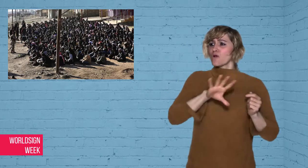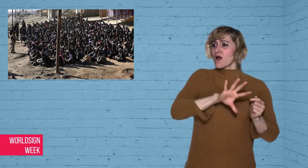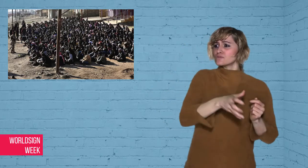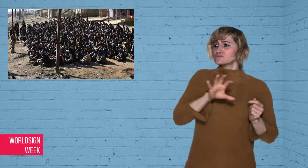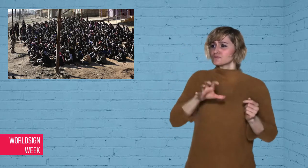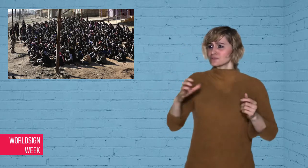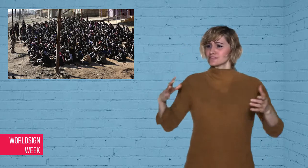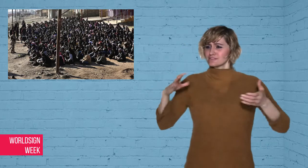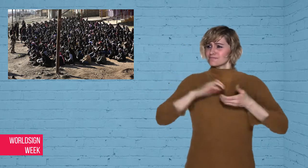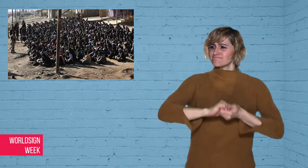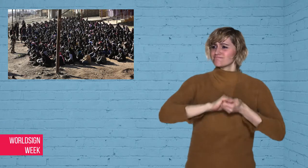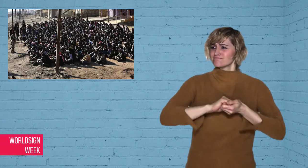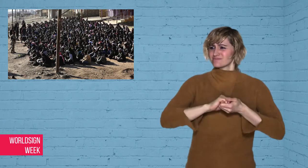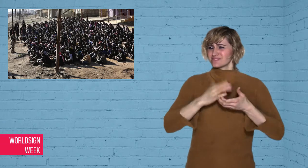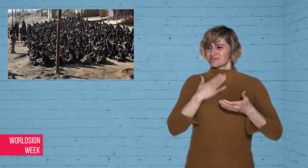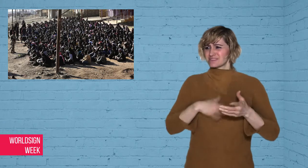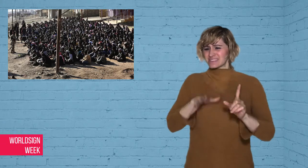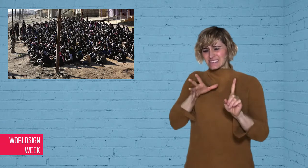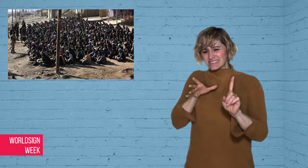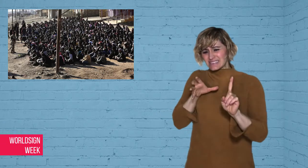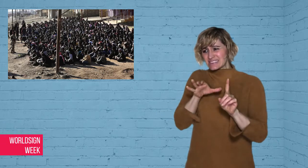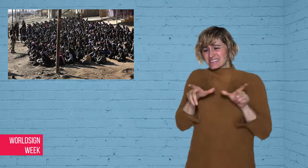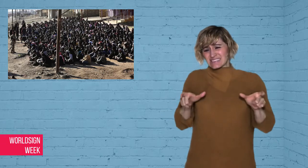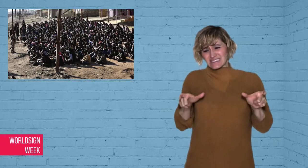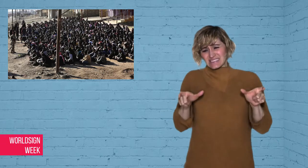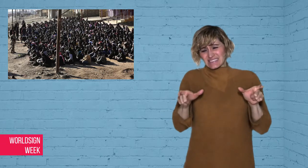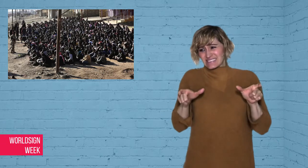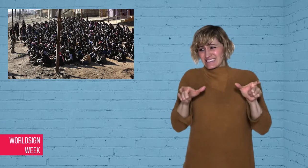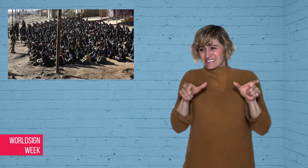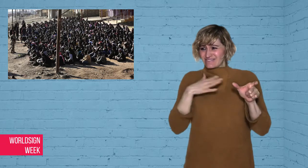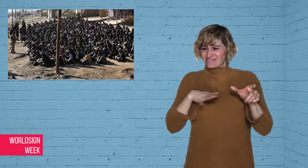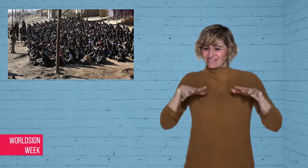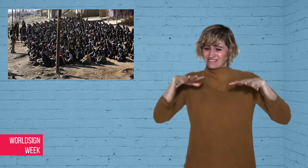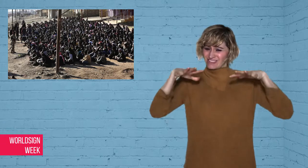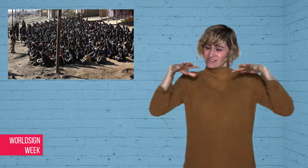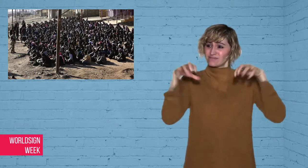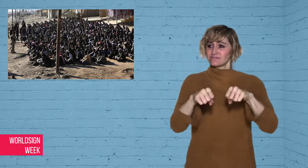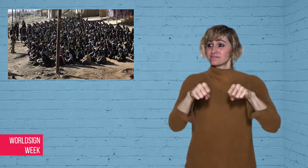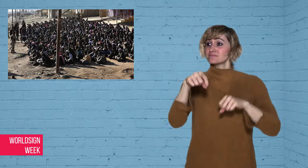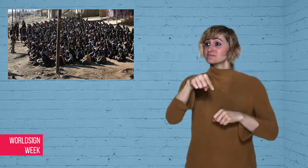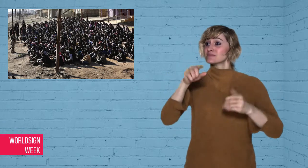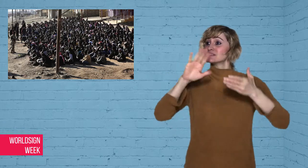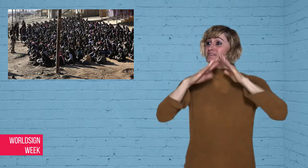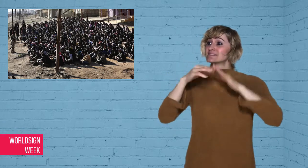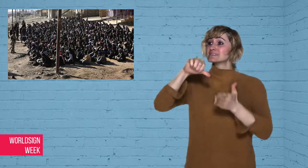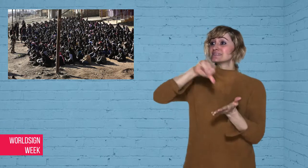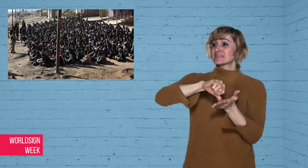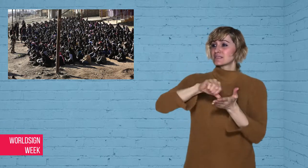closer to seizing full control of